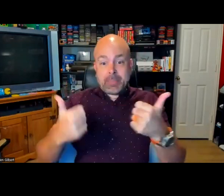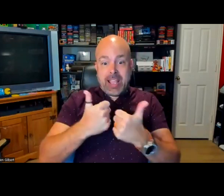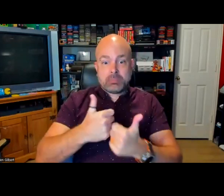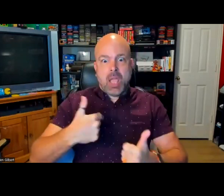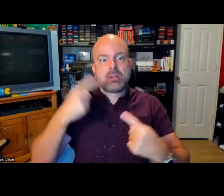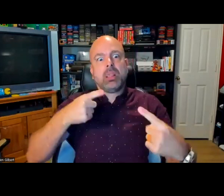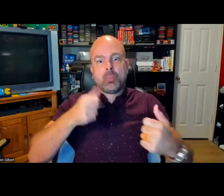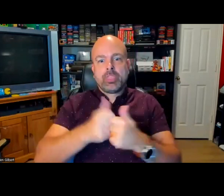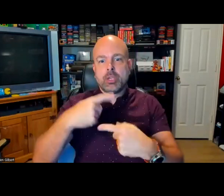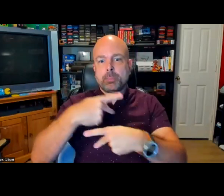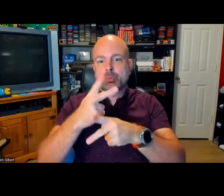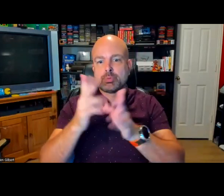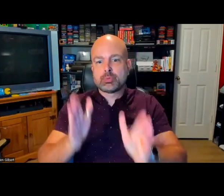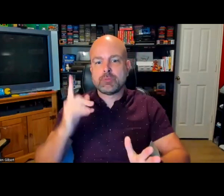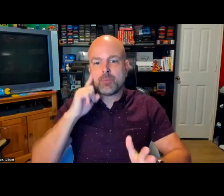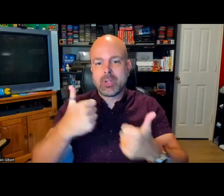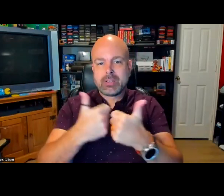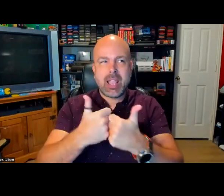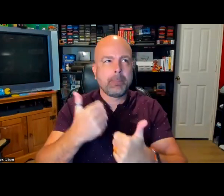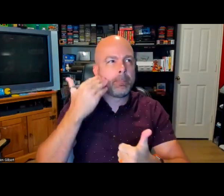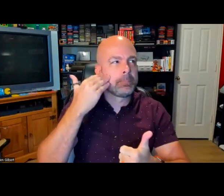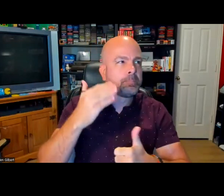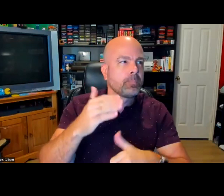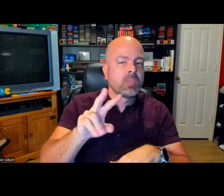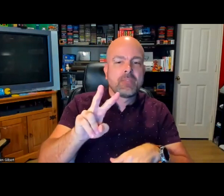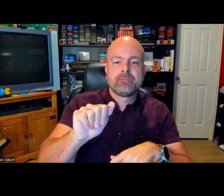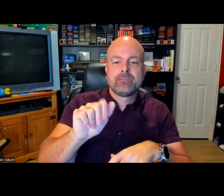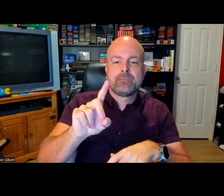there, having them accessible, games and producers for games